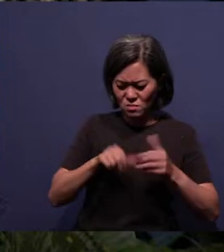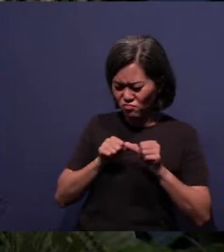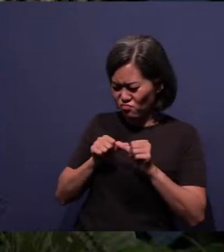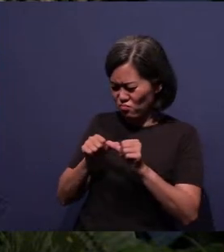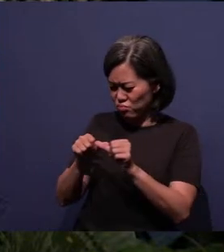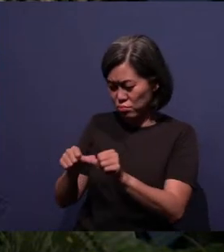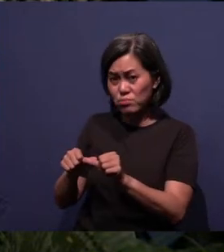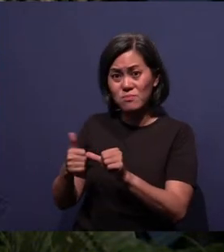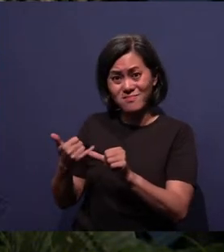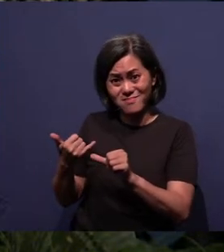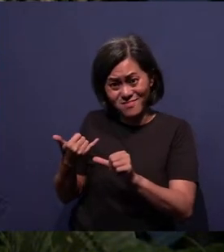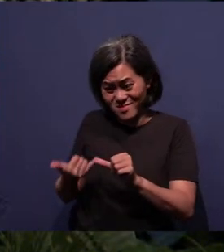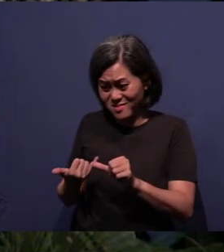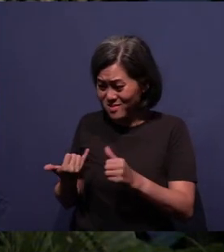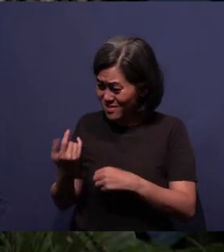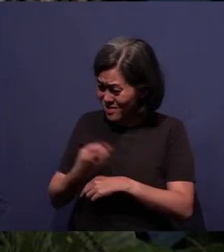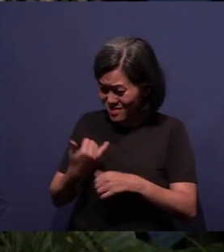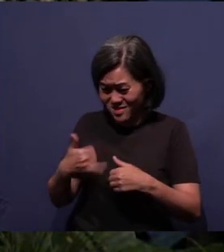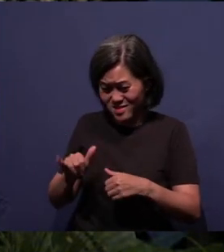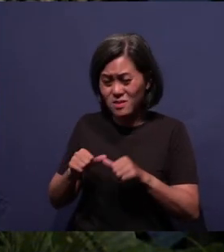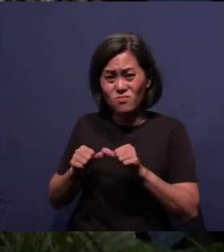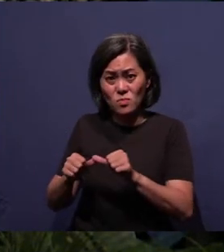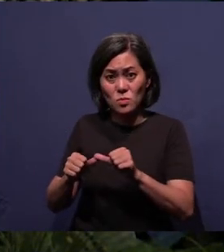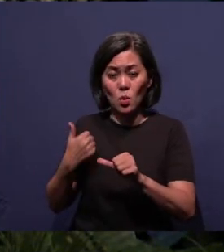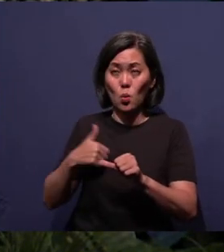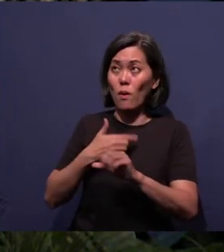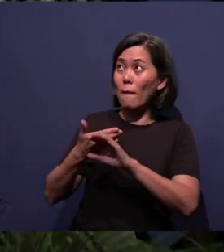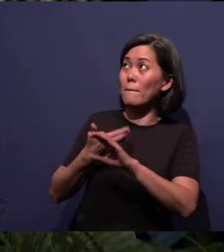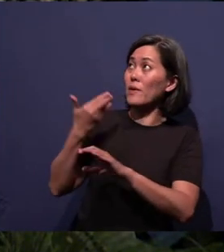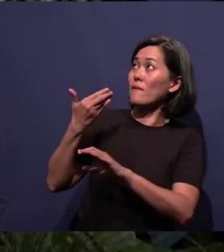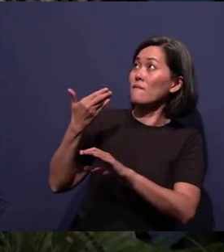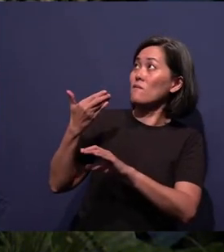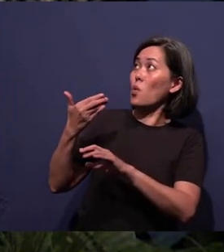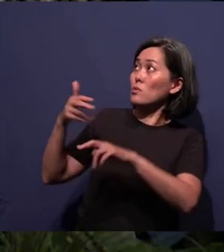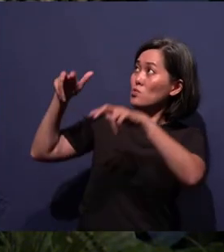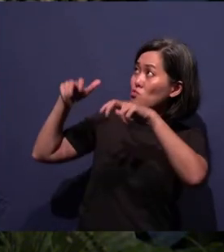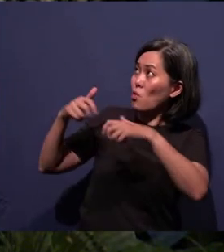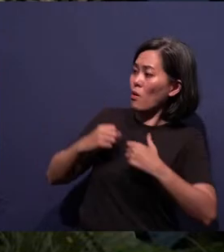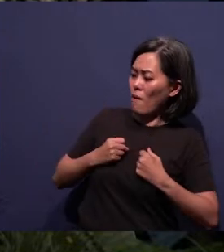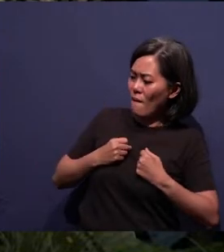So we can come before the throne and confess our sins, knowing Lord that we are right before You.